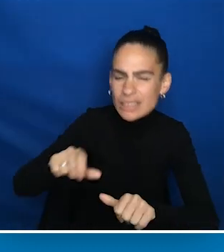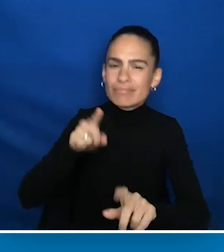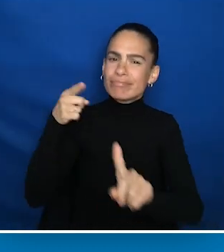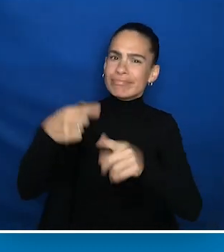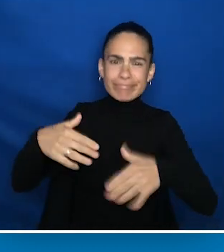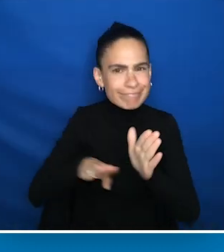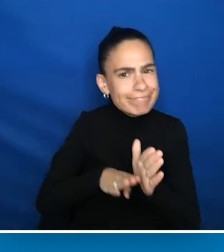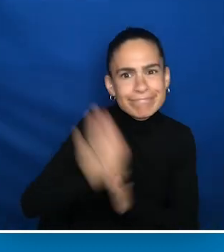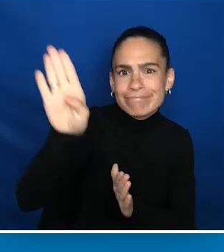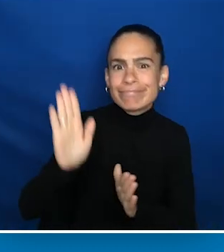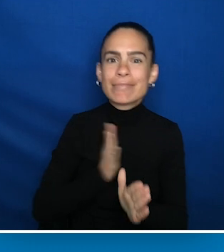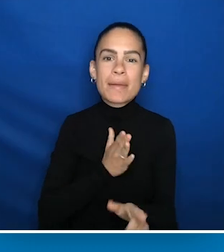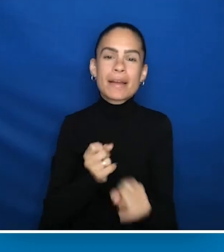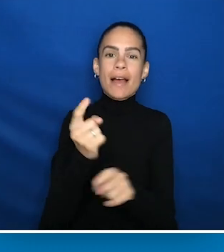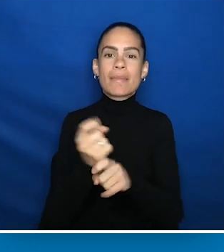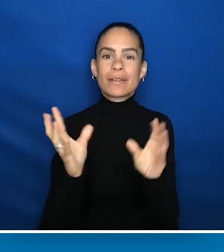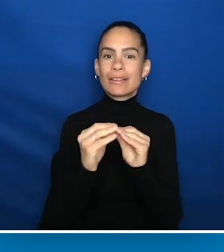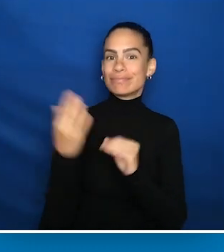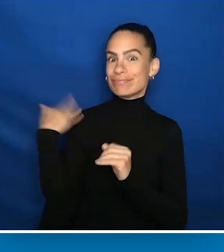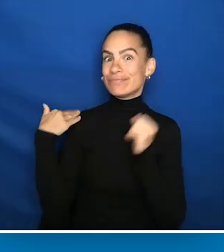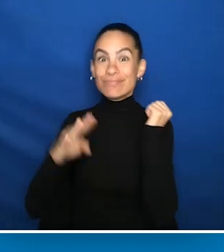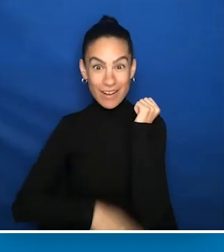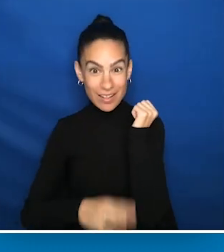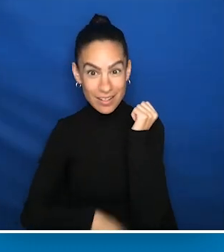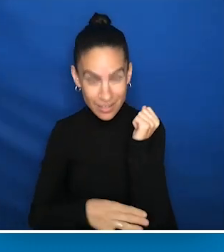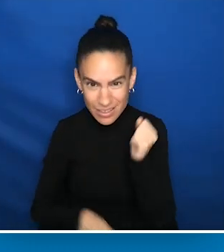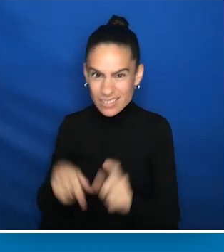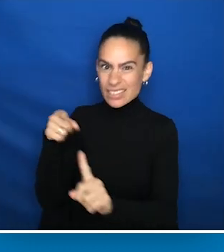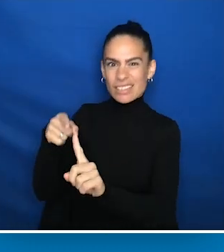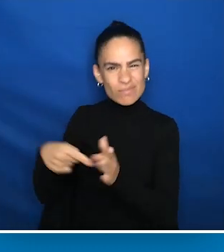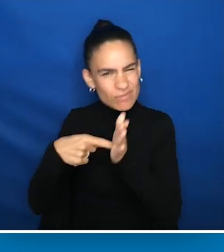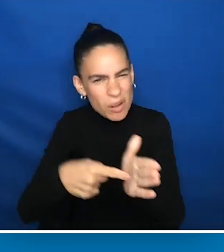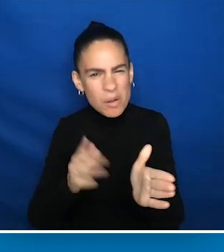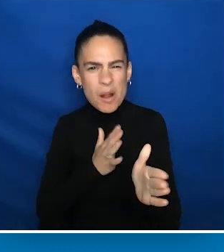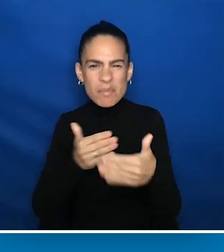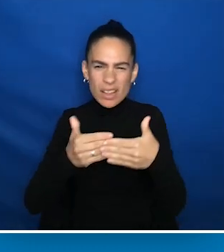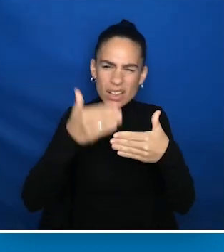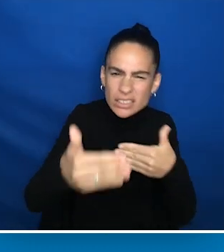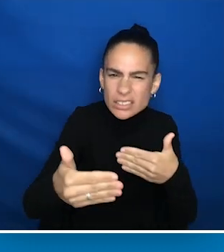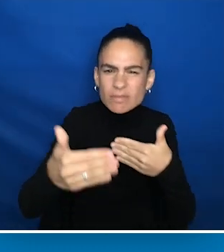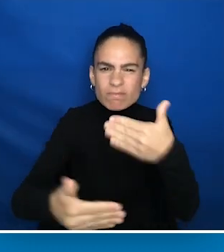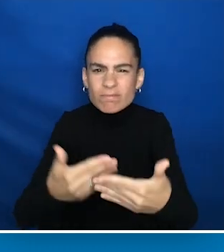that really took off during our annual conference this fall. It represents our next step in promoting the inclusion